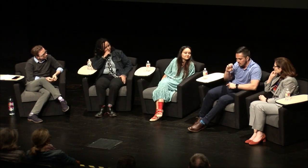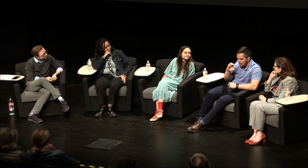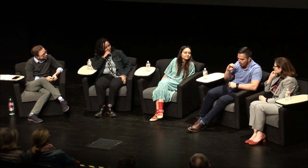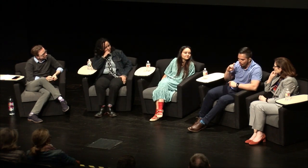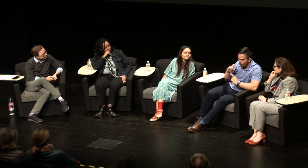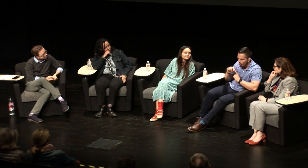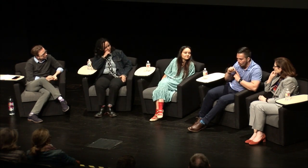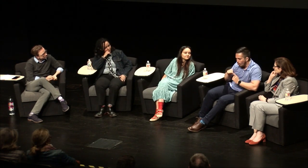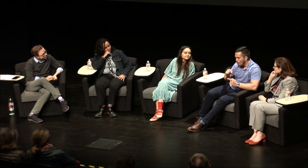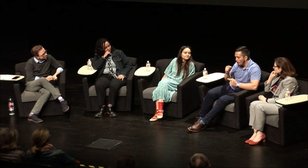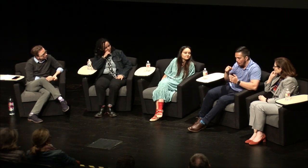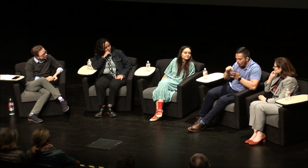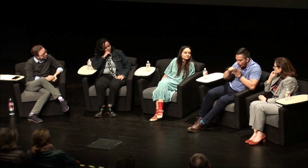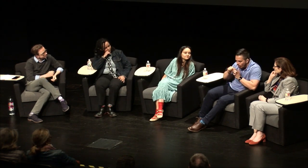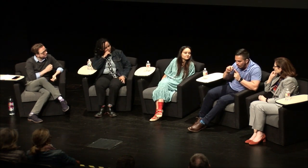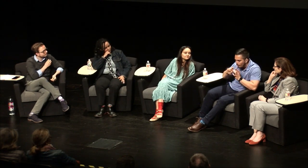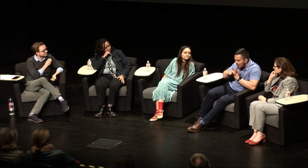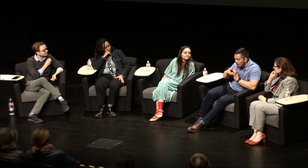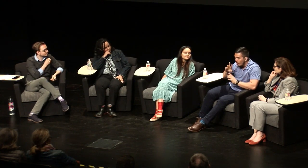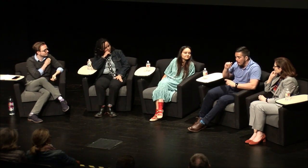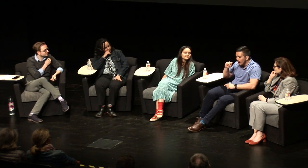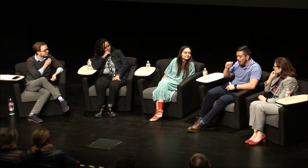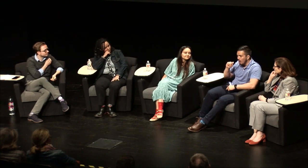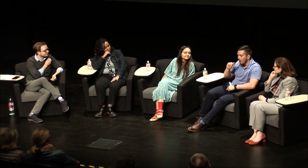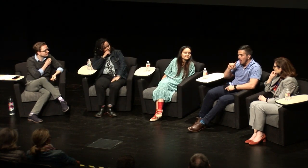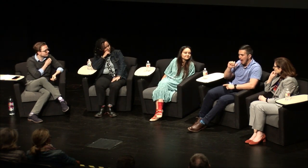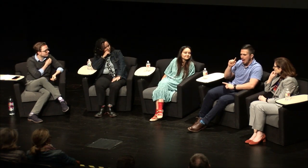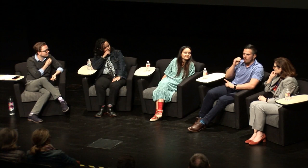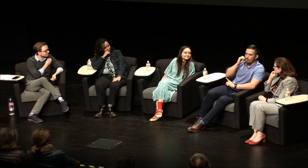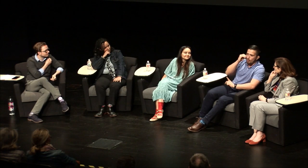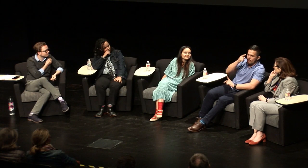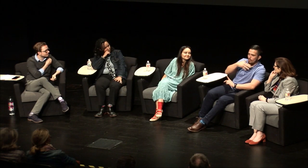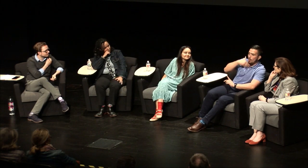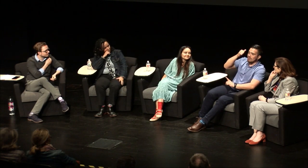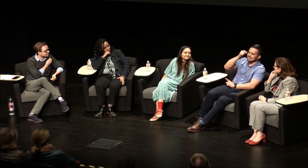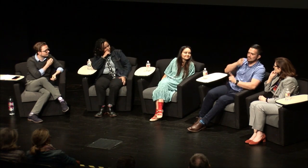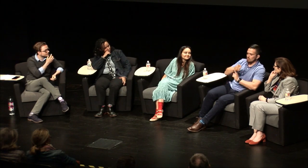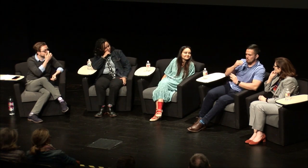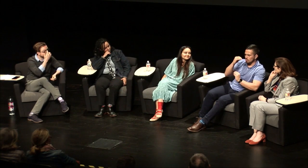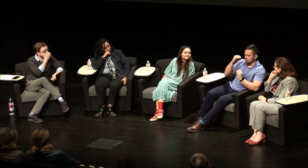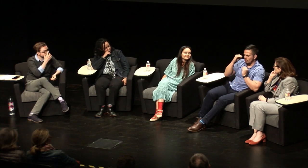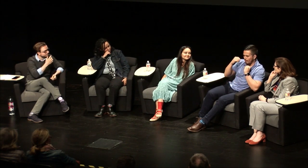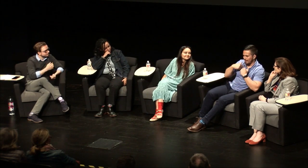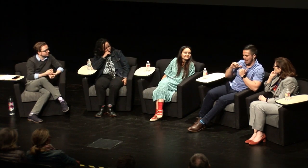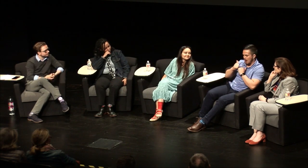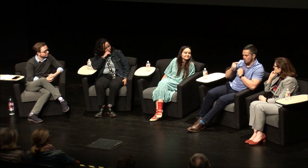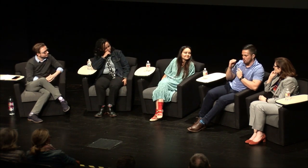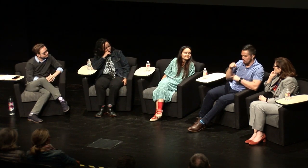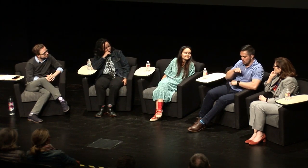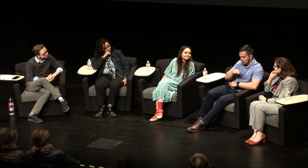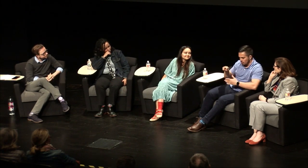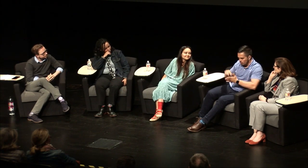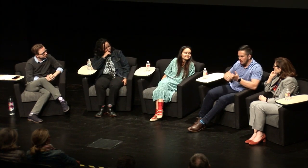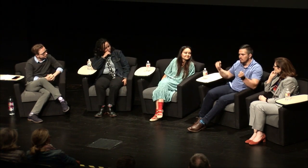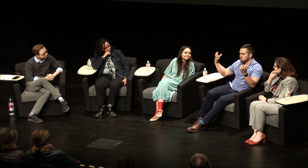helping me how to decode words different meanings at home my sister taught me how